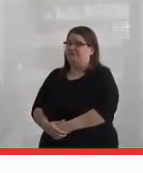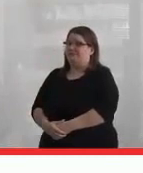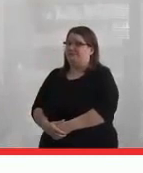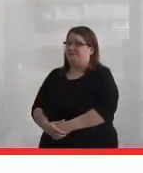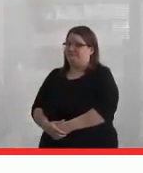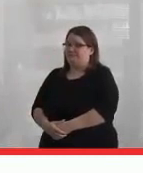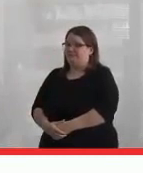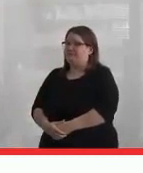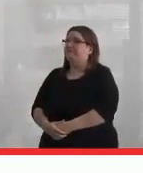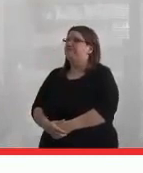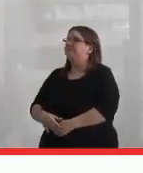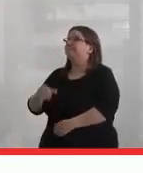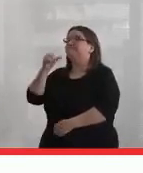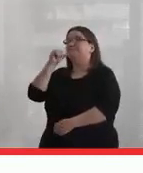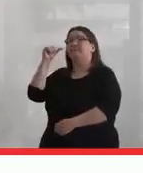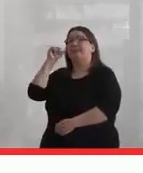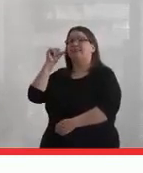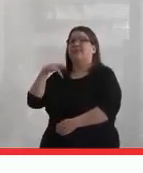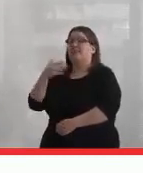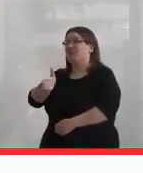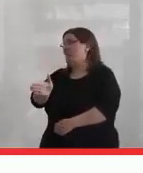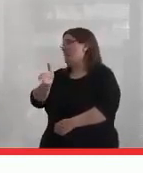And yesterday I felt like I got slapped in the face--